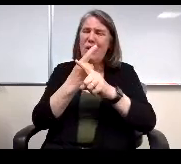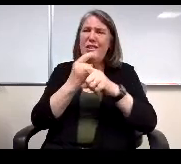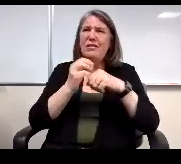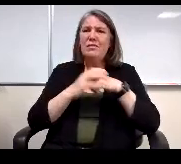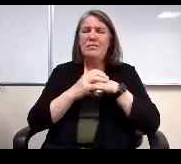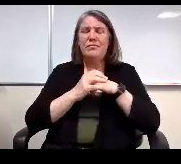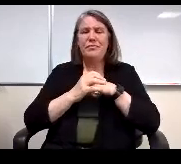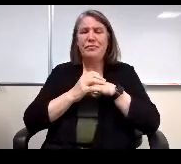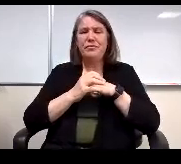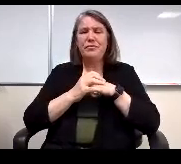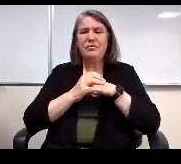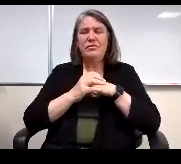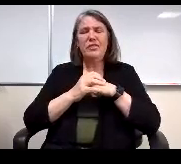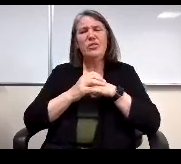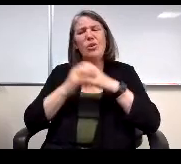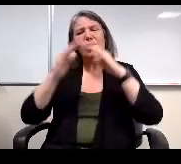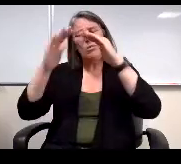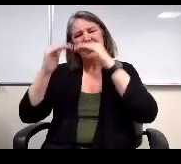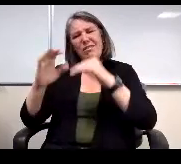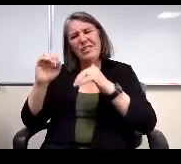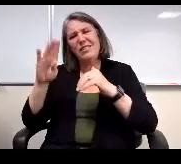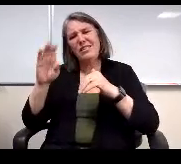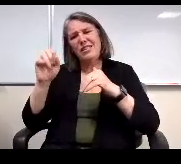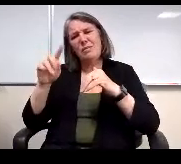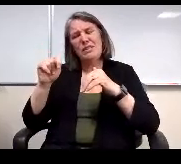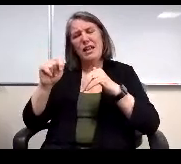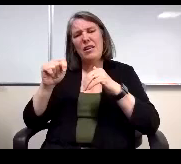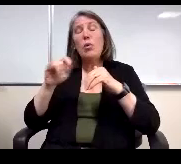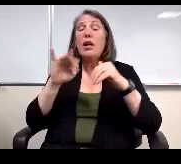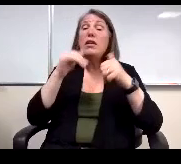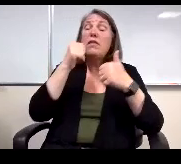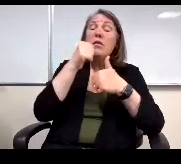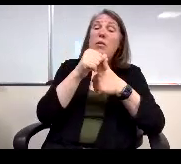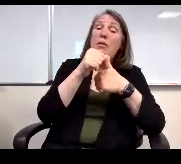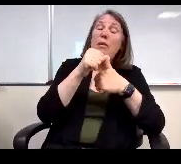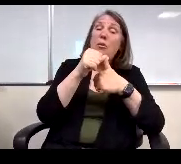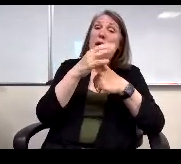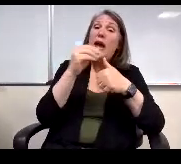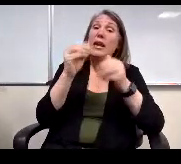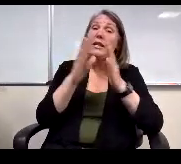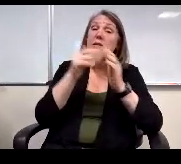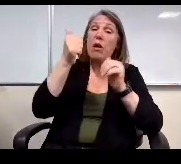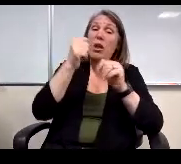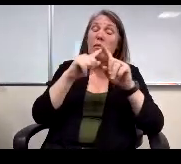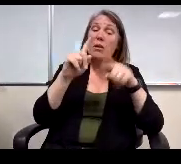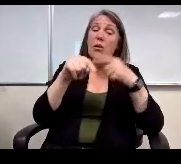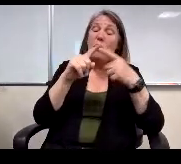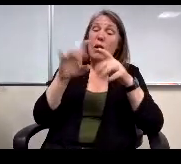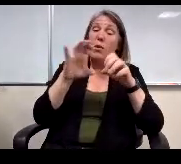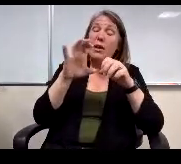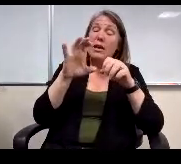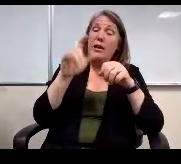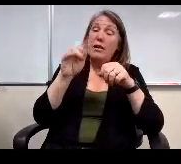Subset. Well, if you remember and it's much smaller, but when we did our linkage, we ask students we took it right